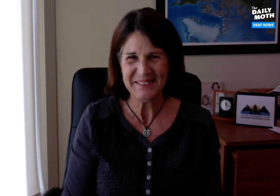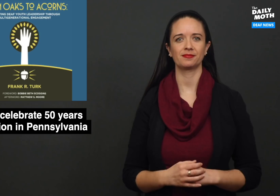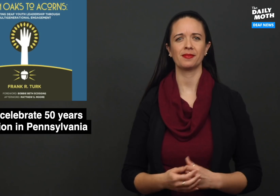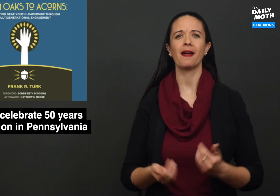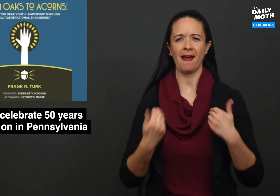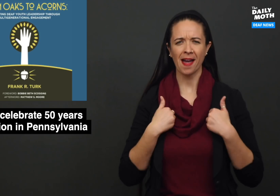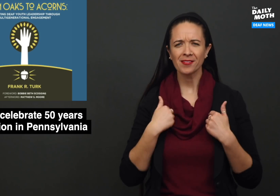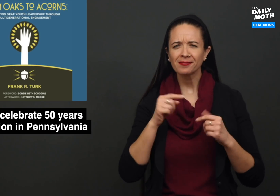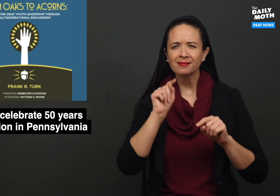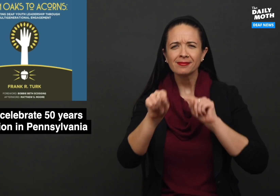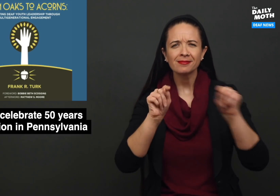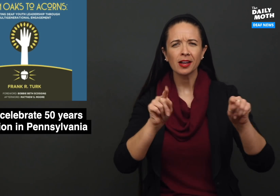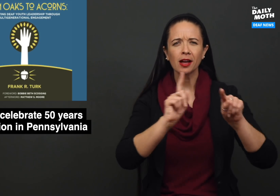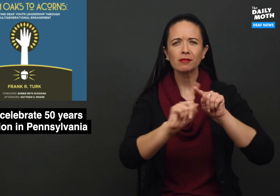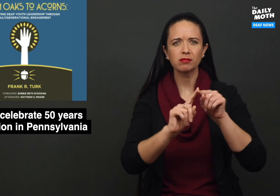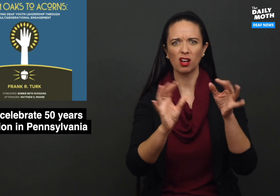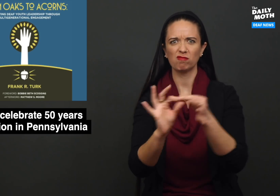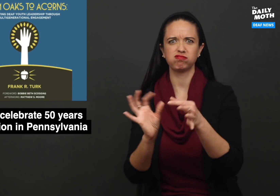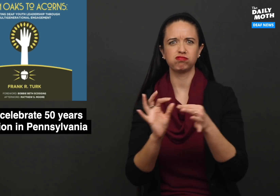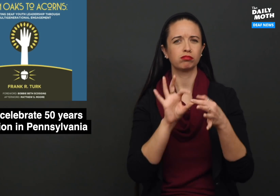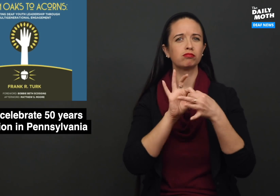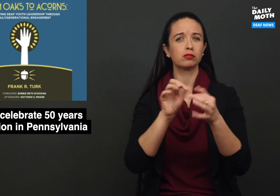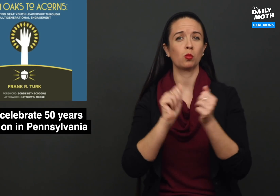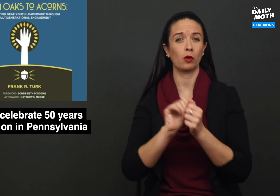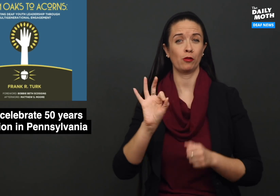There is a small buzz going around about